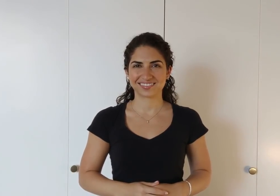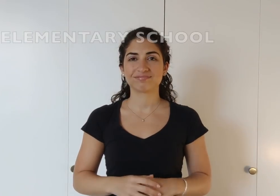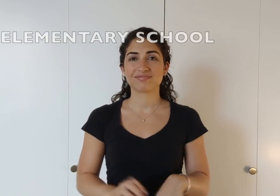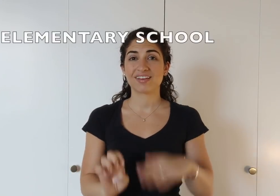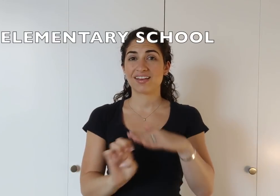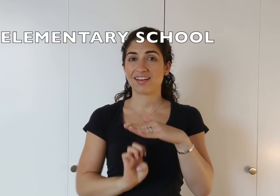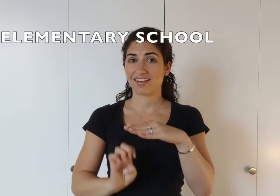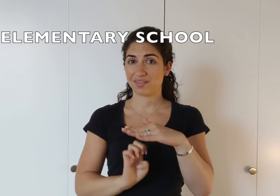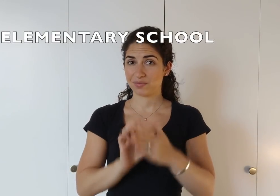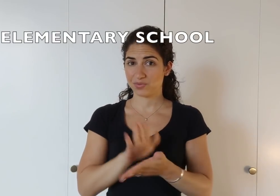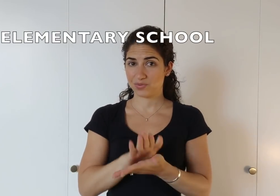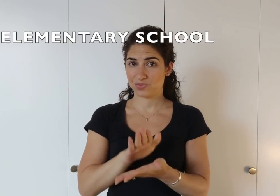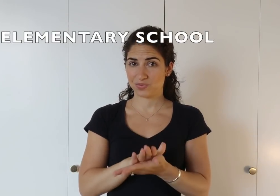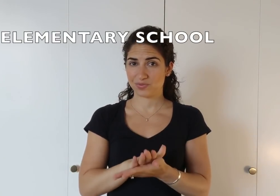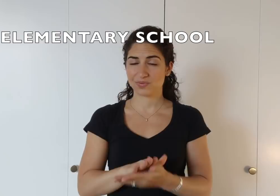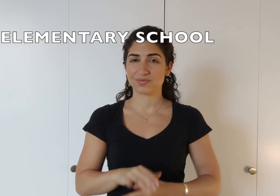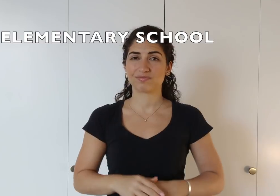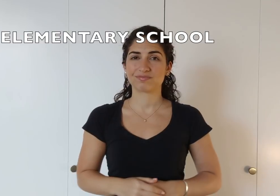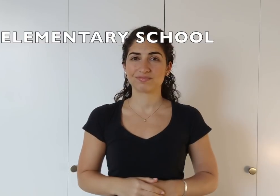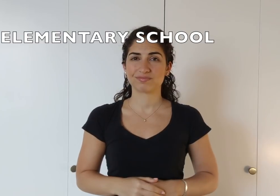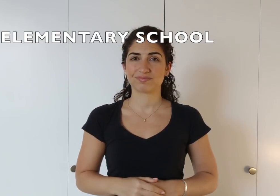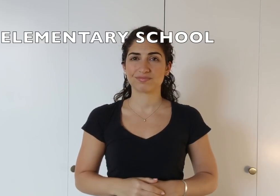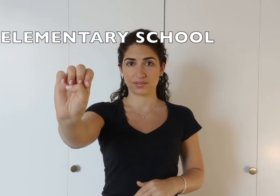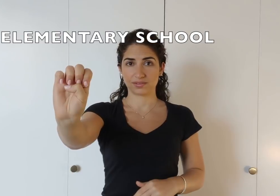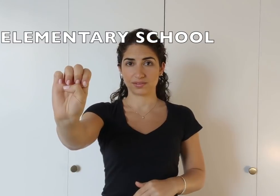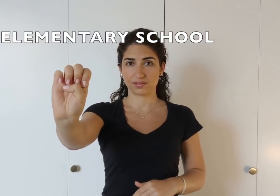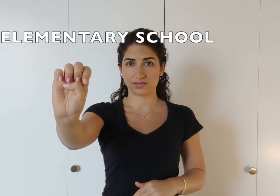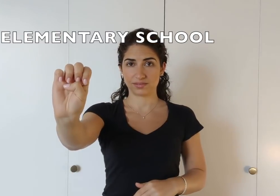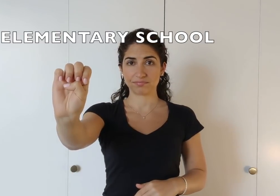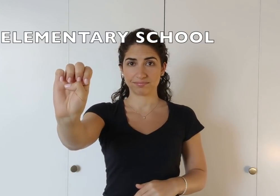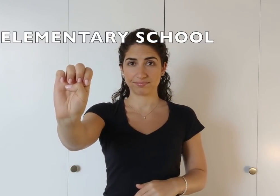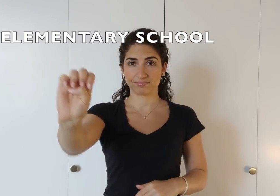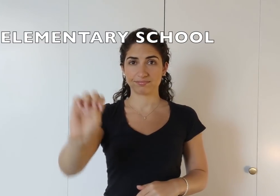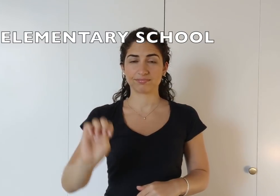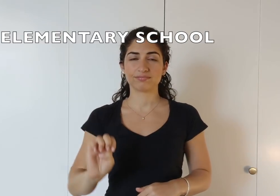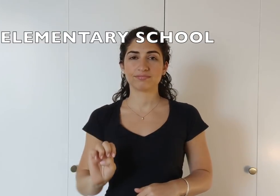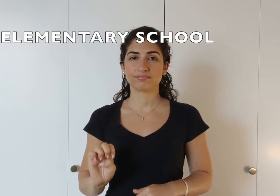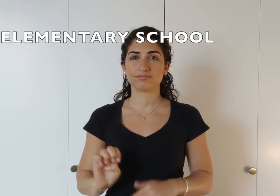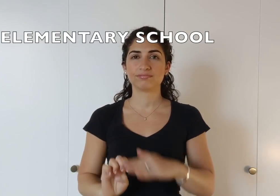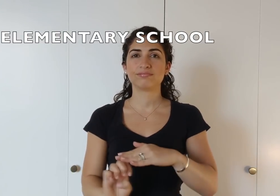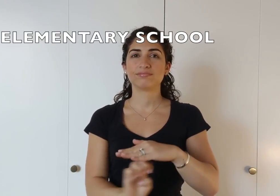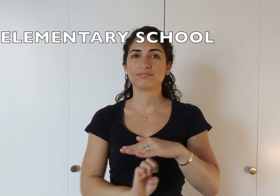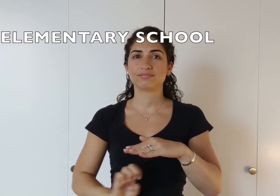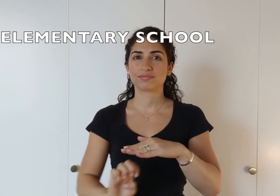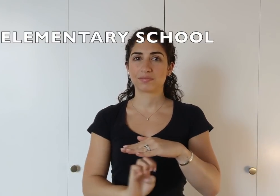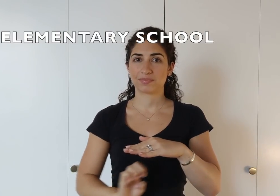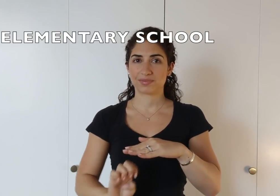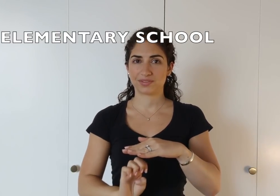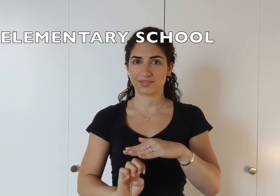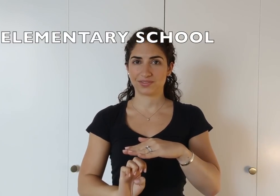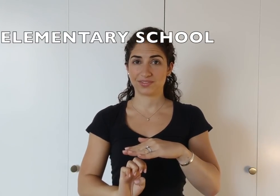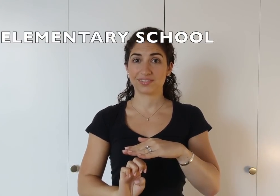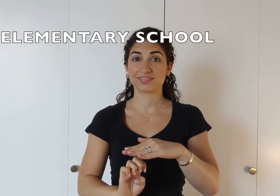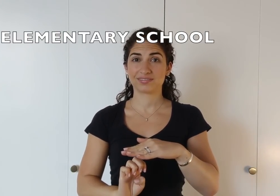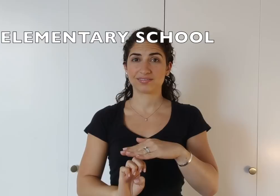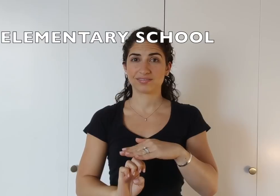Elementary school. An "E" handshape under the palm. Elementary School.